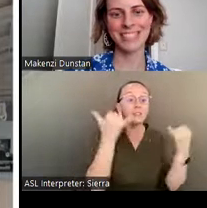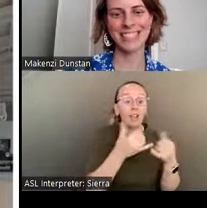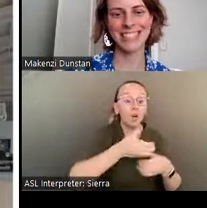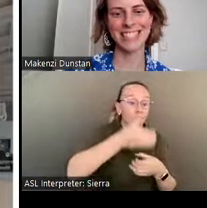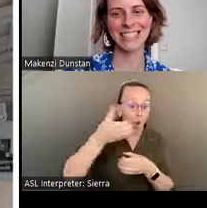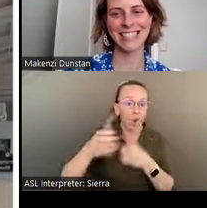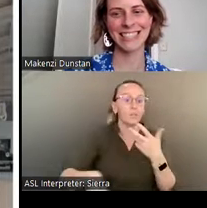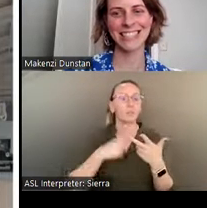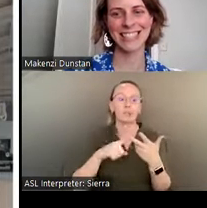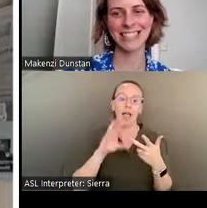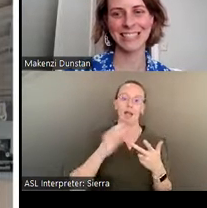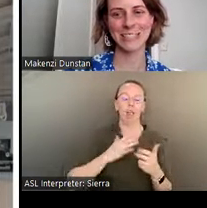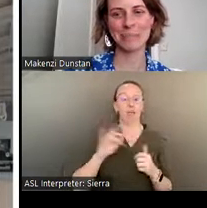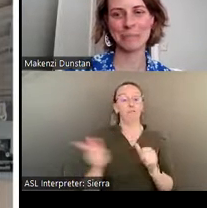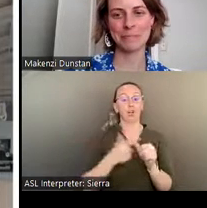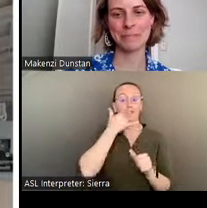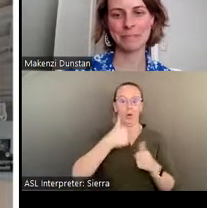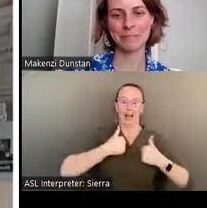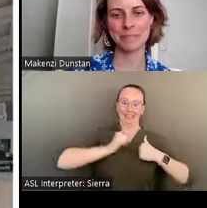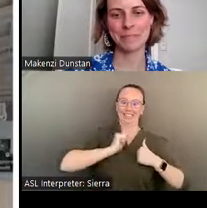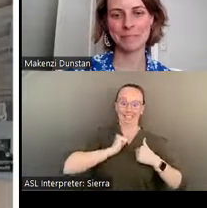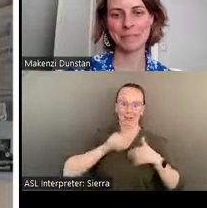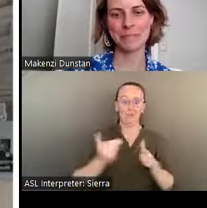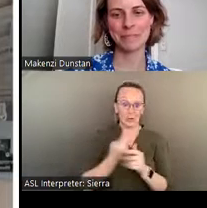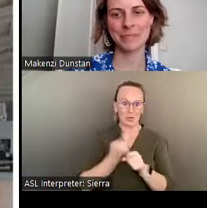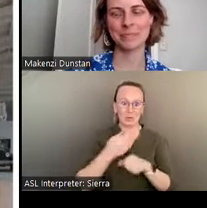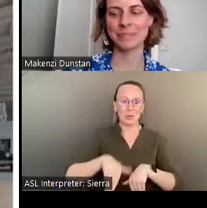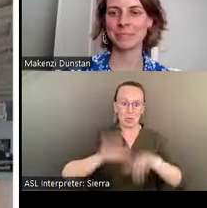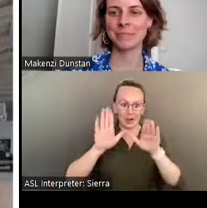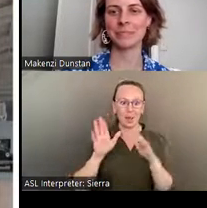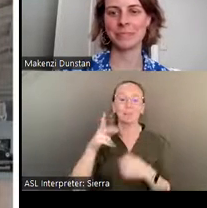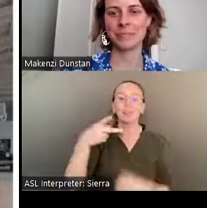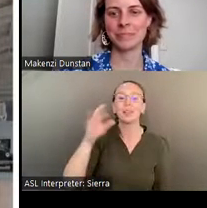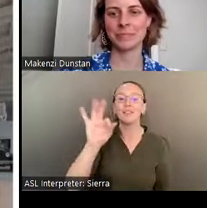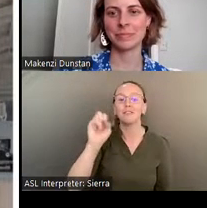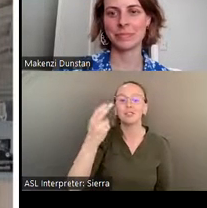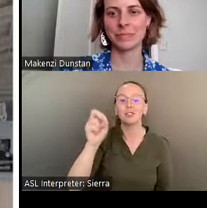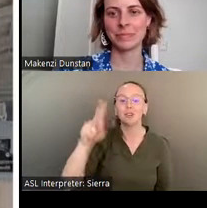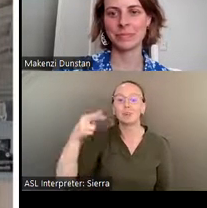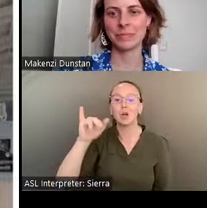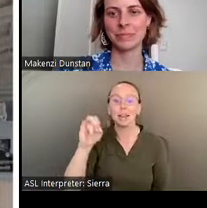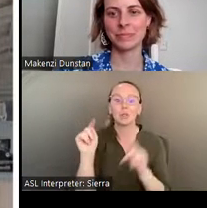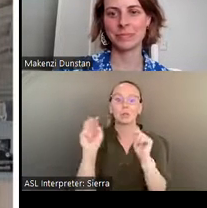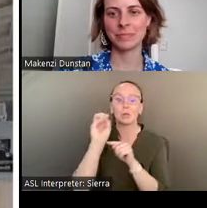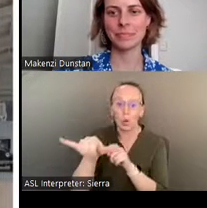at the top a bit of kitsch, to be sure, but there is also serious collecting here, assembled